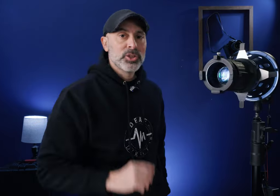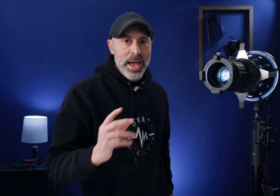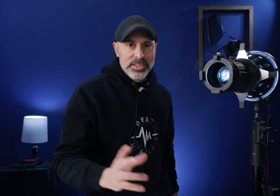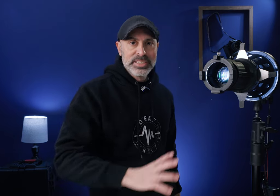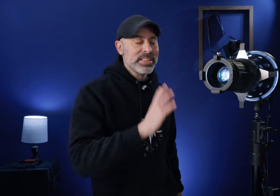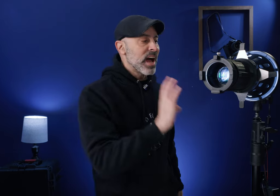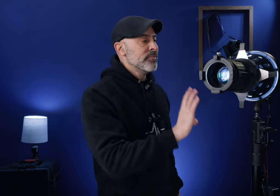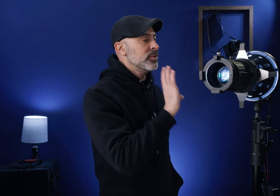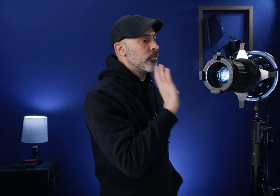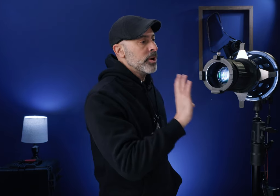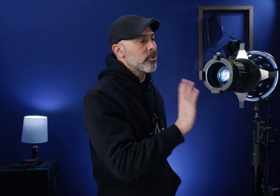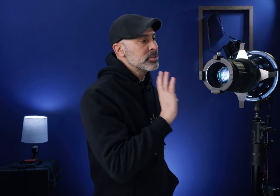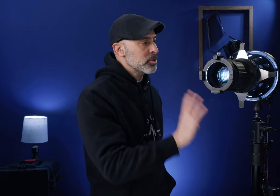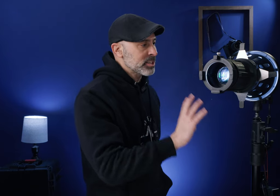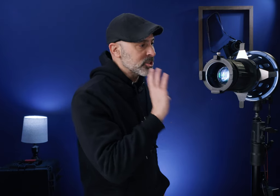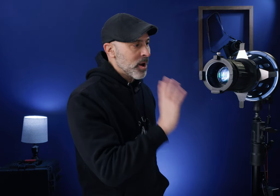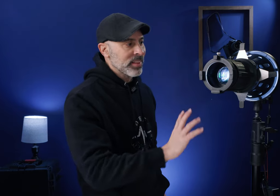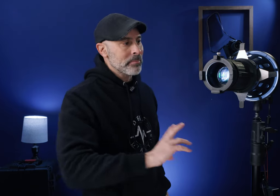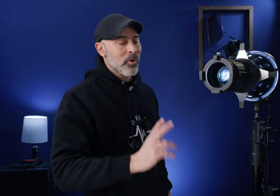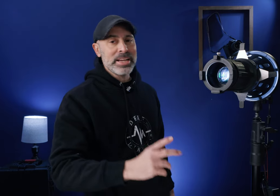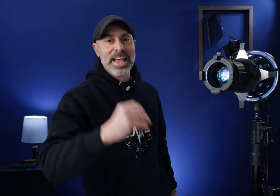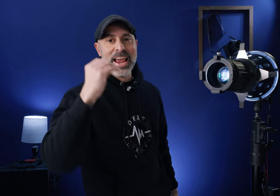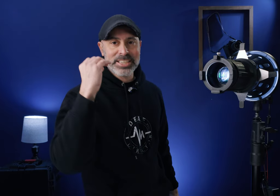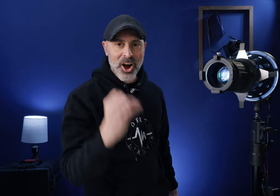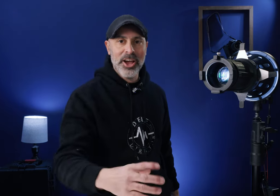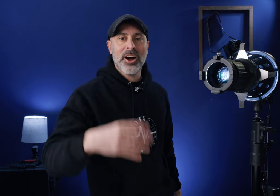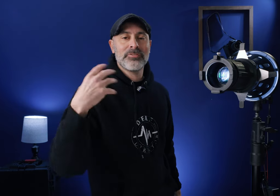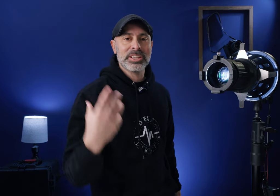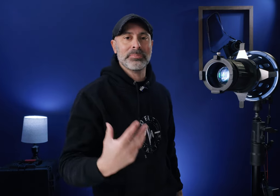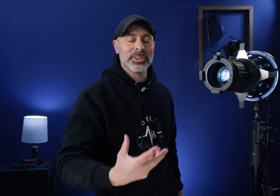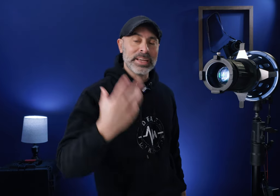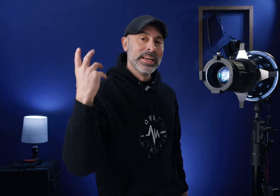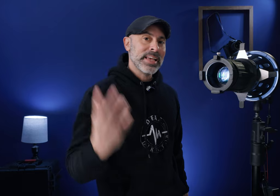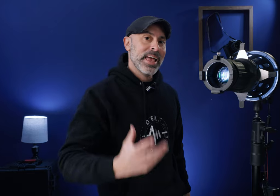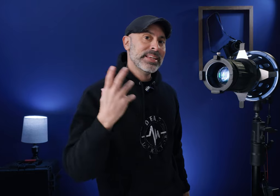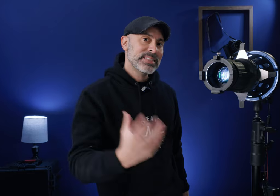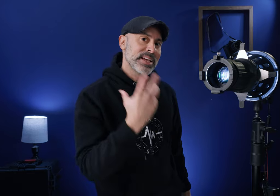so as you can see this ey footage 40° projector Spotlight brings a ton of flexibility to any set